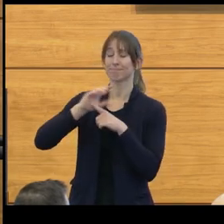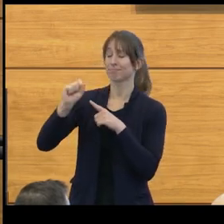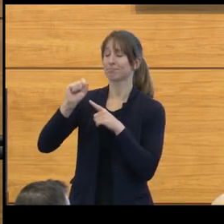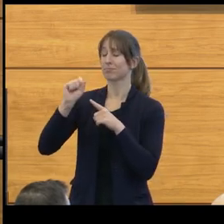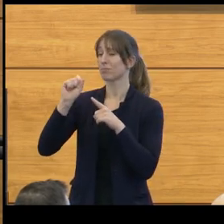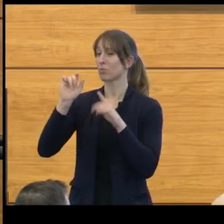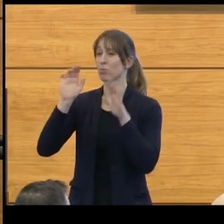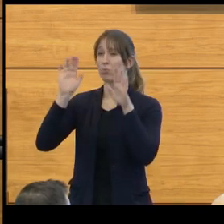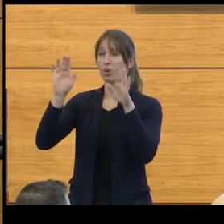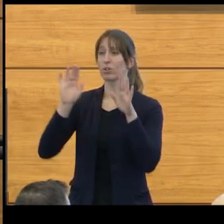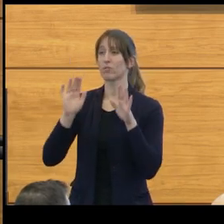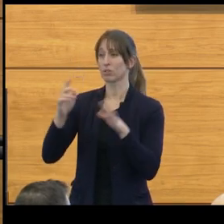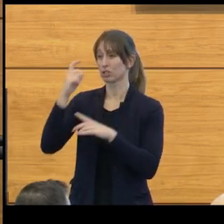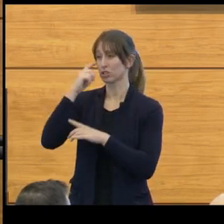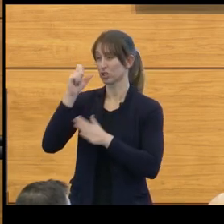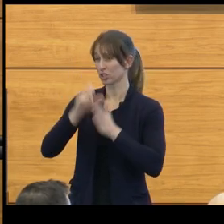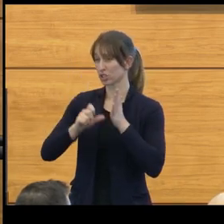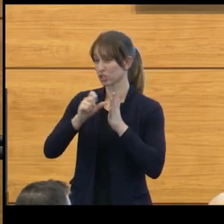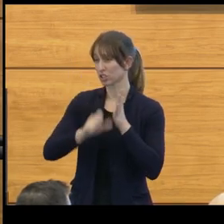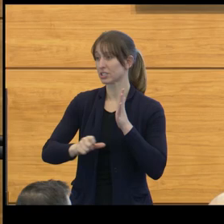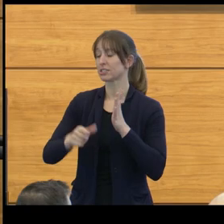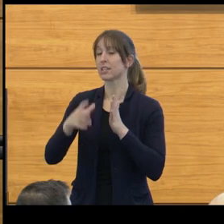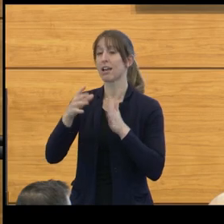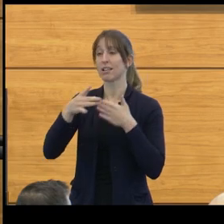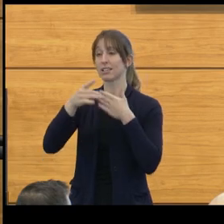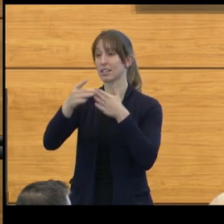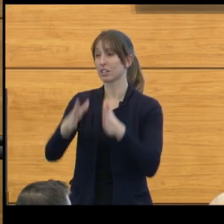a singular leader in a male dominated field.